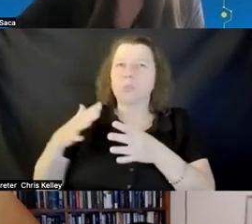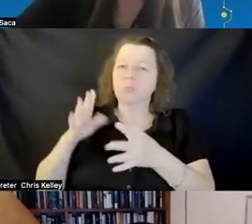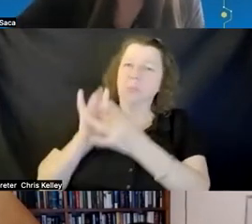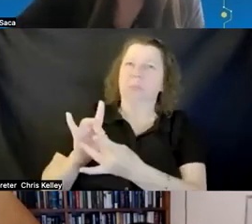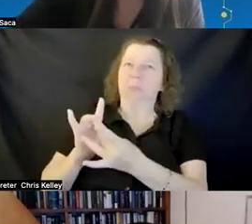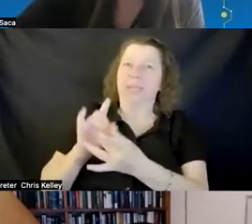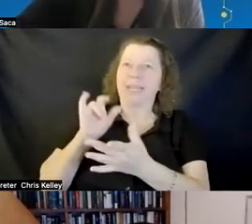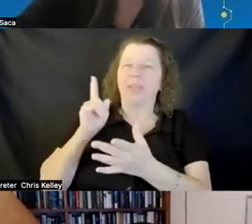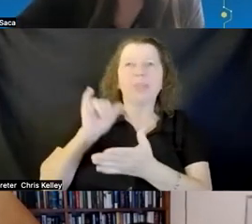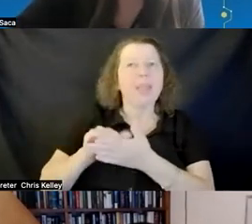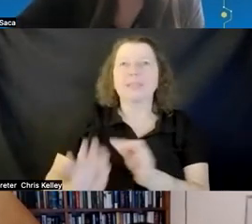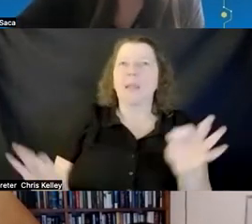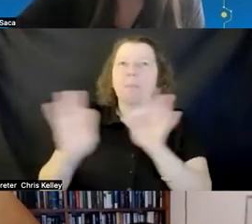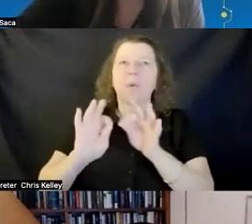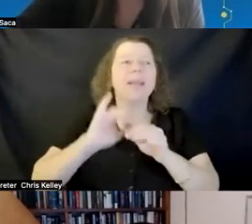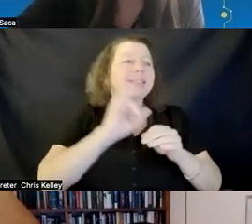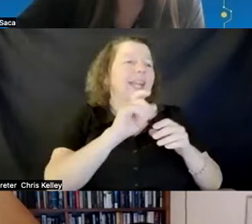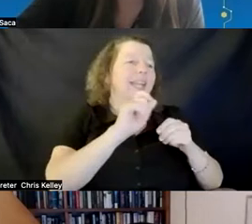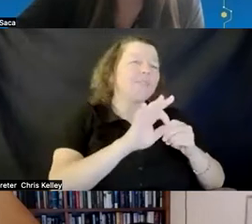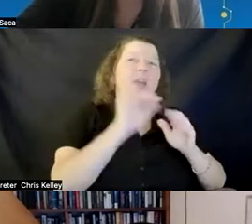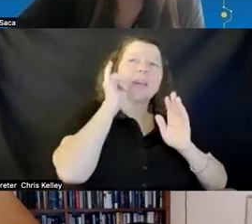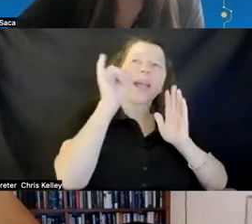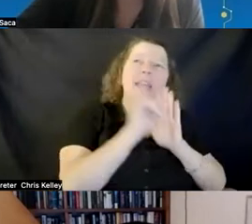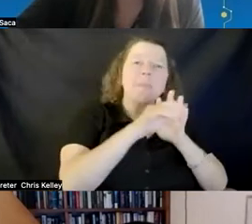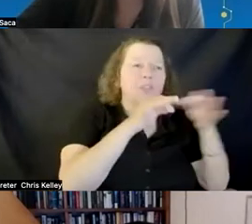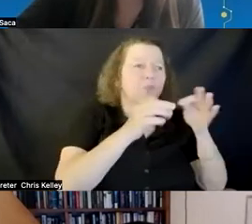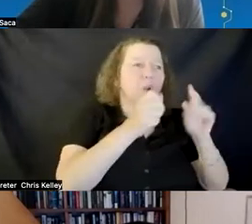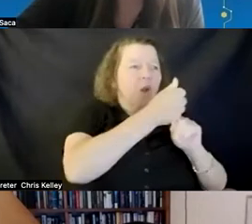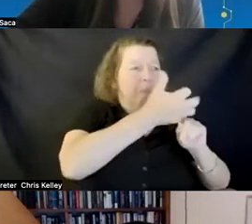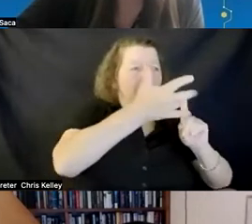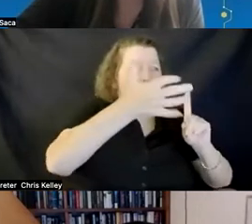when you write a good image description you you have to understand the essential content